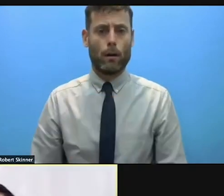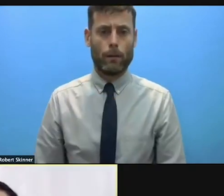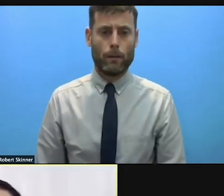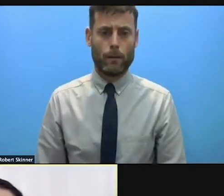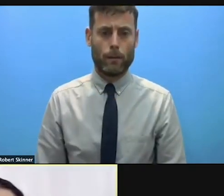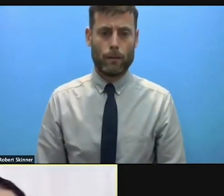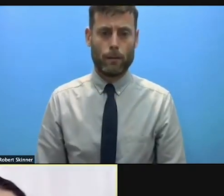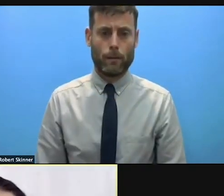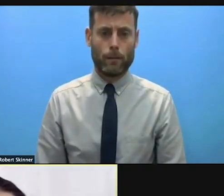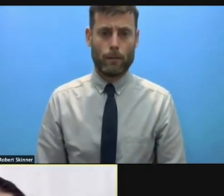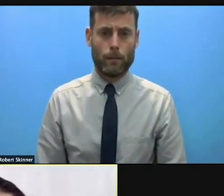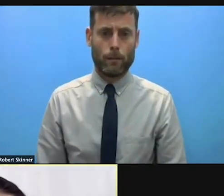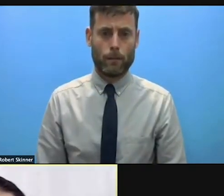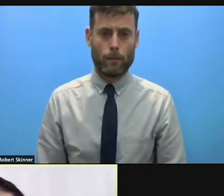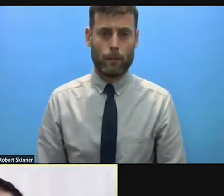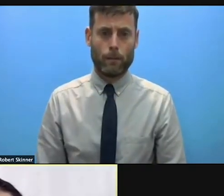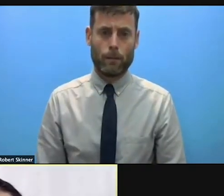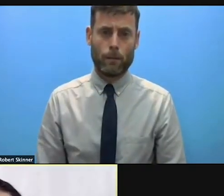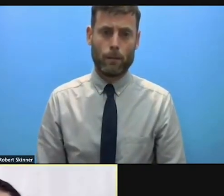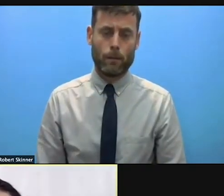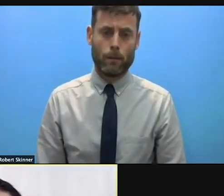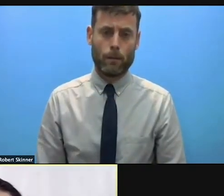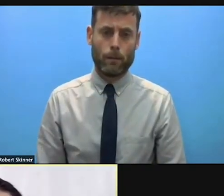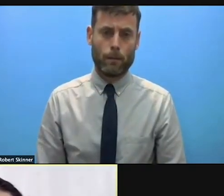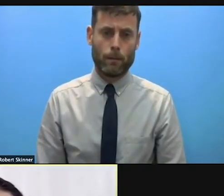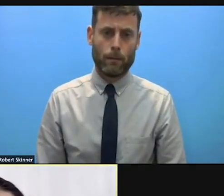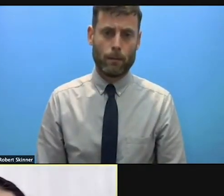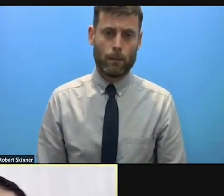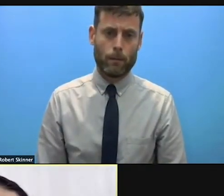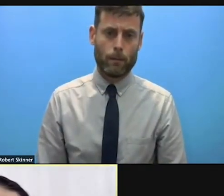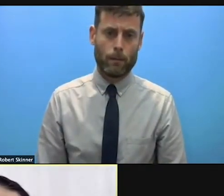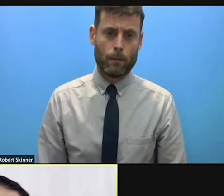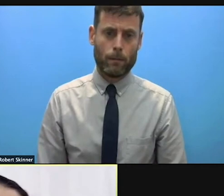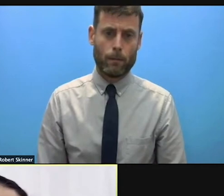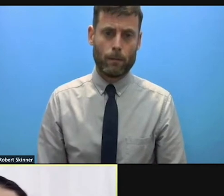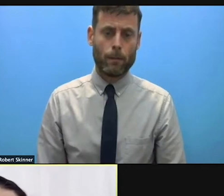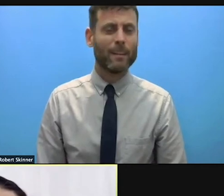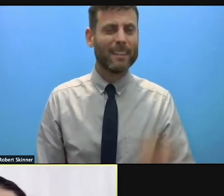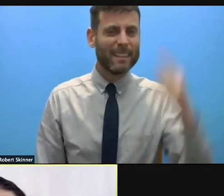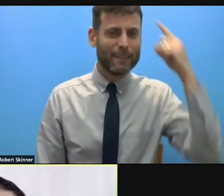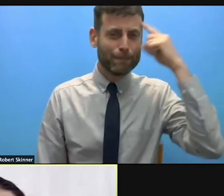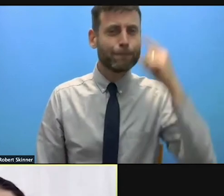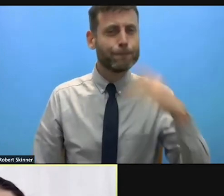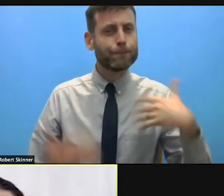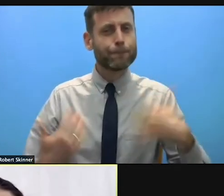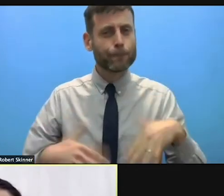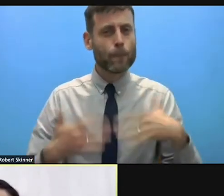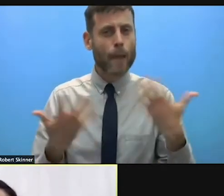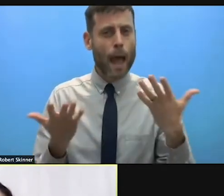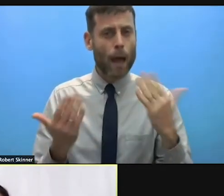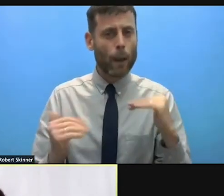Well, I do think it is just to try to achieve the balance, the right balance between to implementing